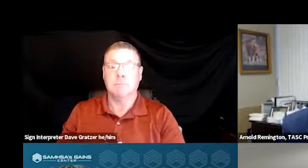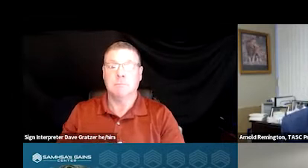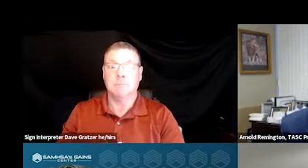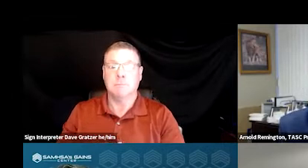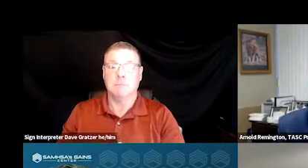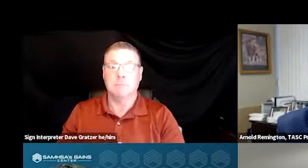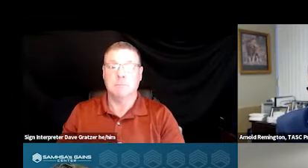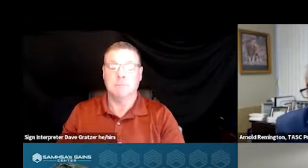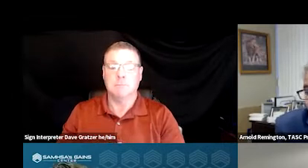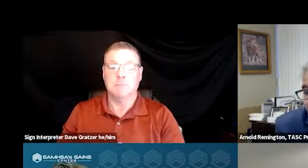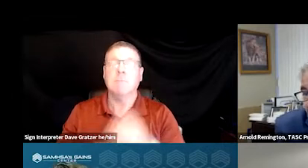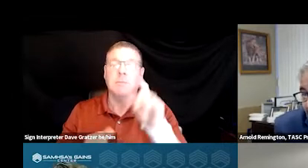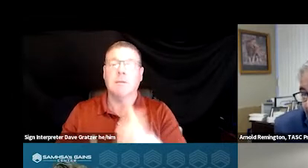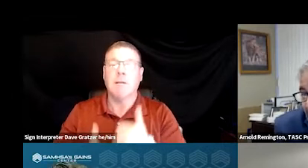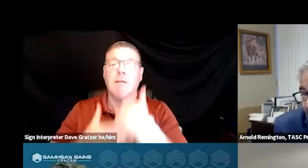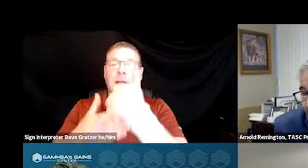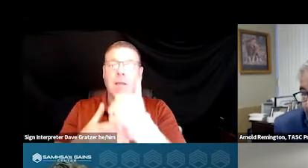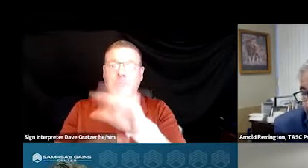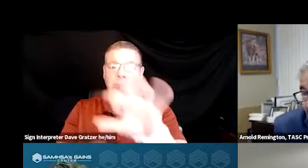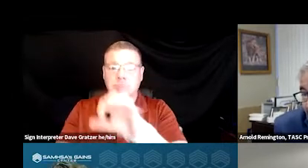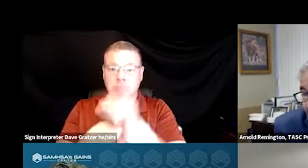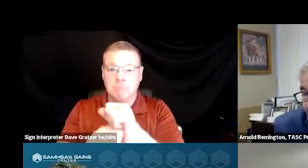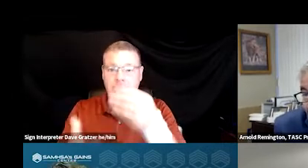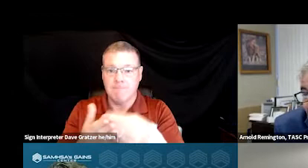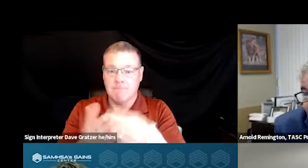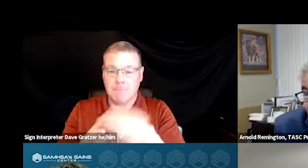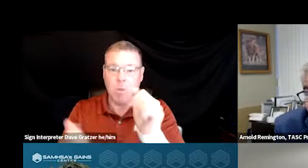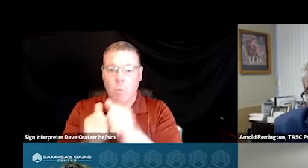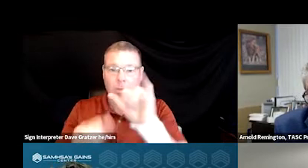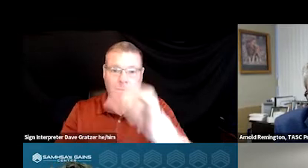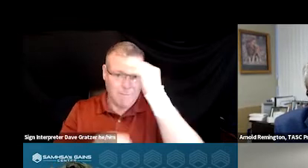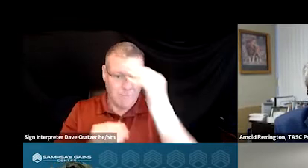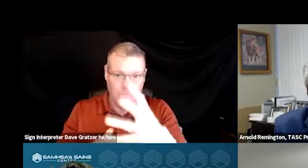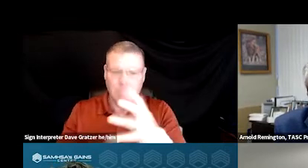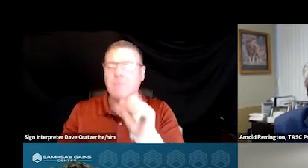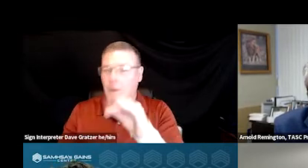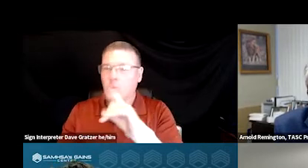you can help secure your funding with that data. So it's really important. Next slide.